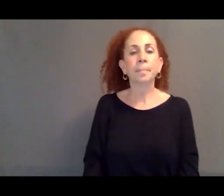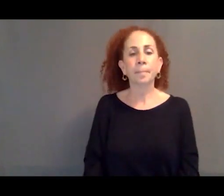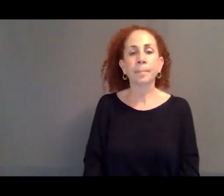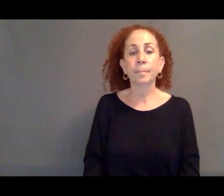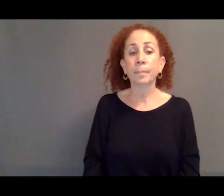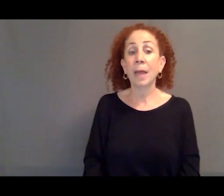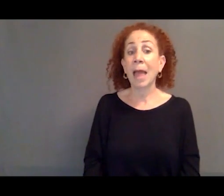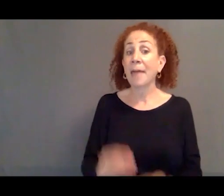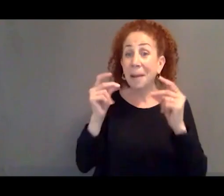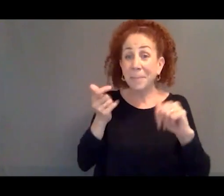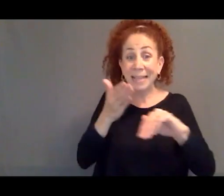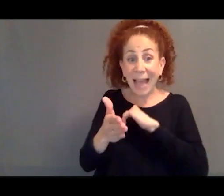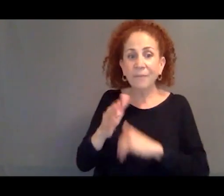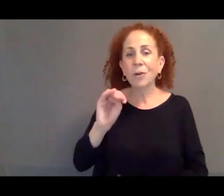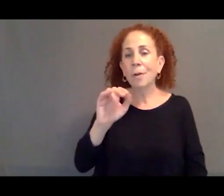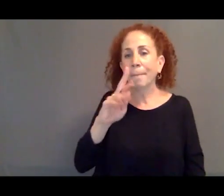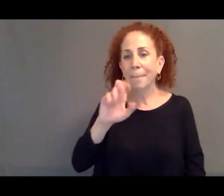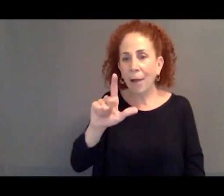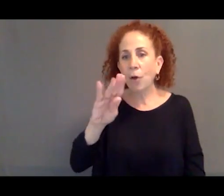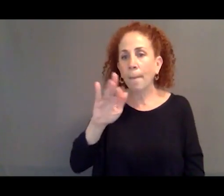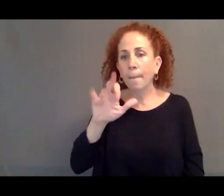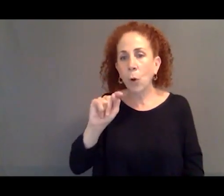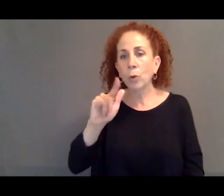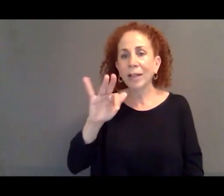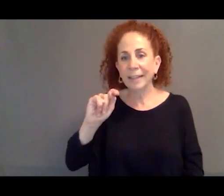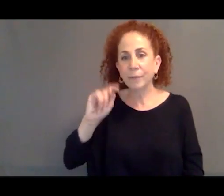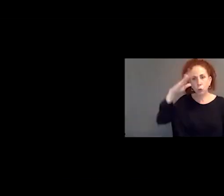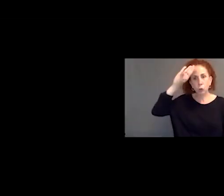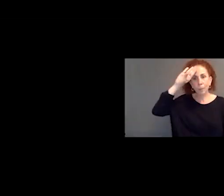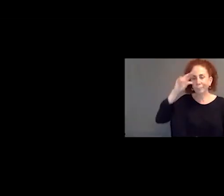right after with the Mariel boatlift from Cuba.